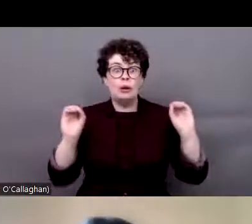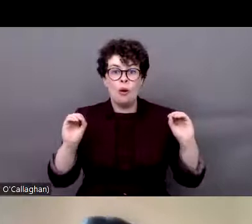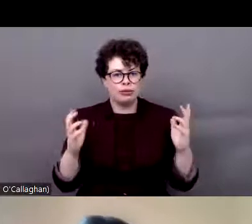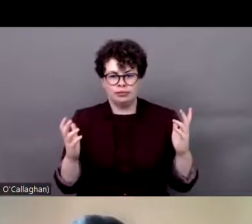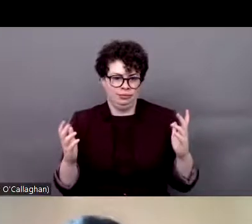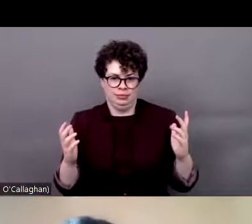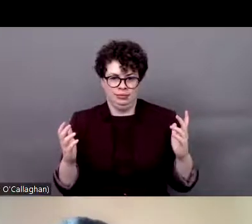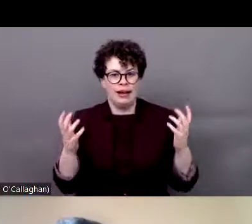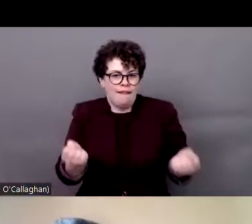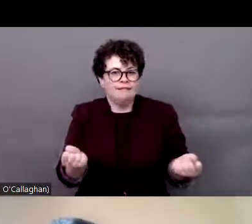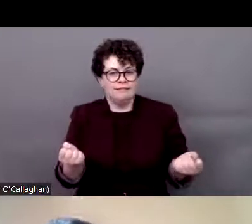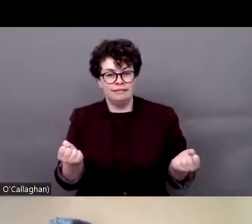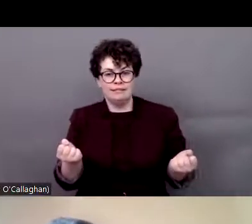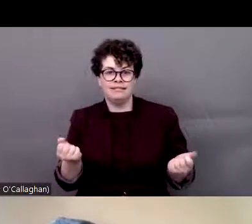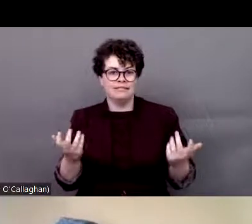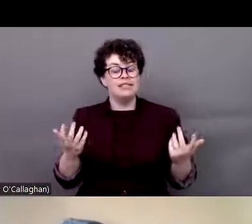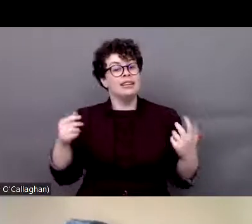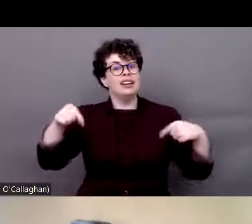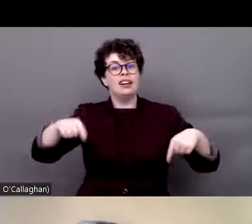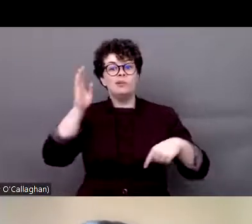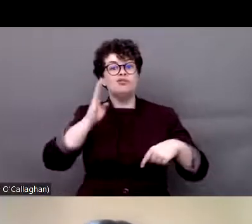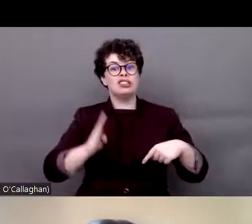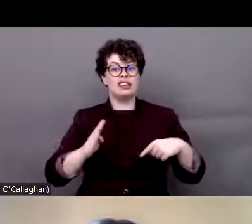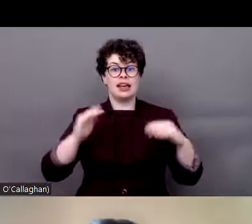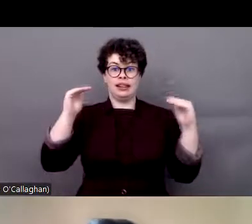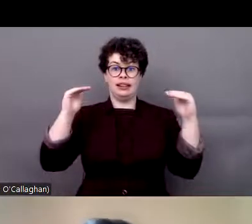country and even though most of our population